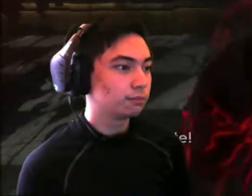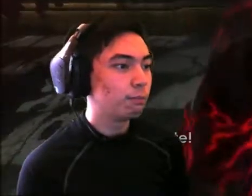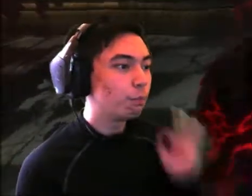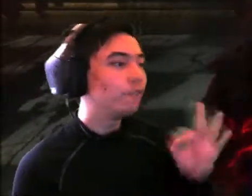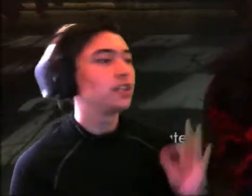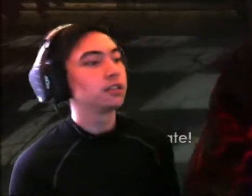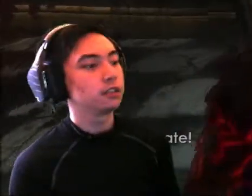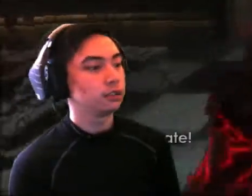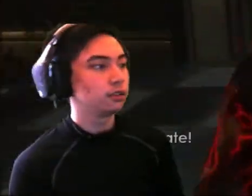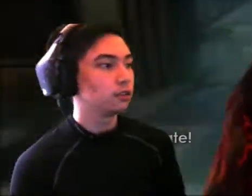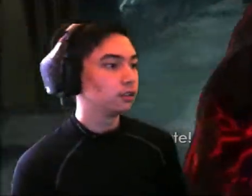Perfect